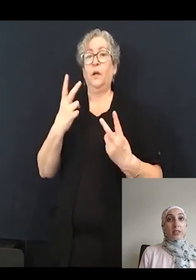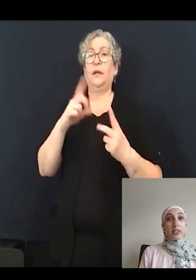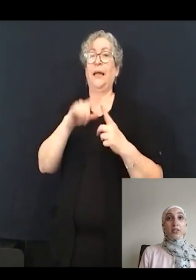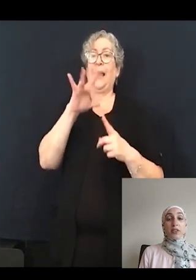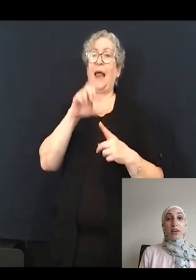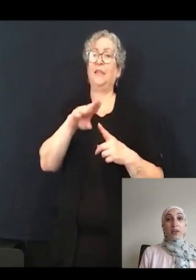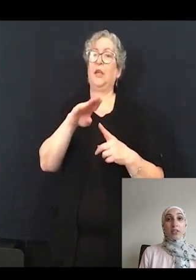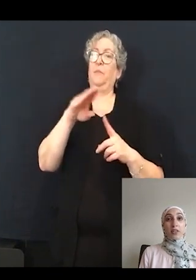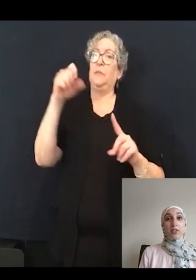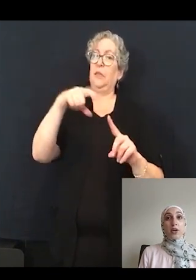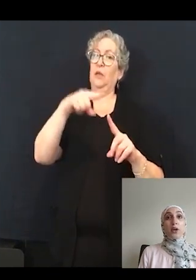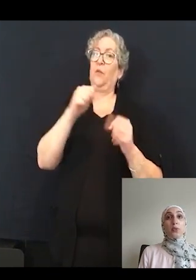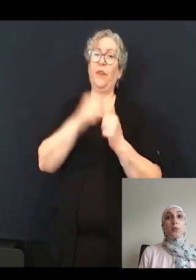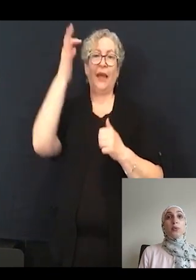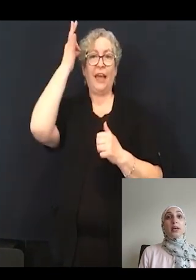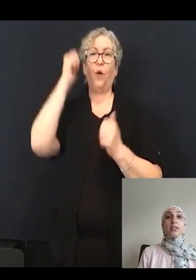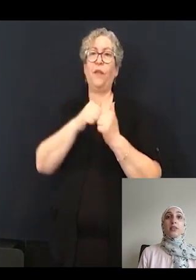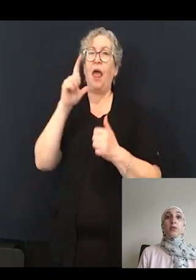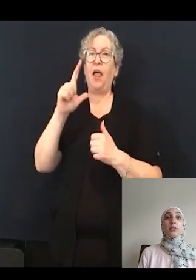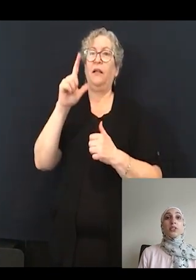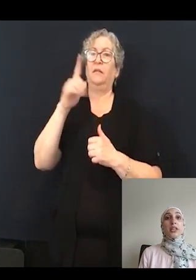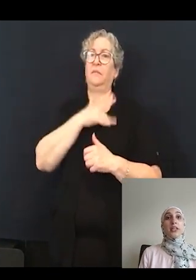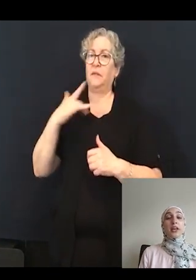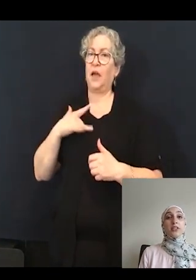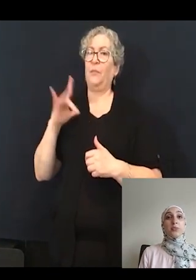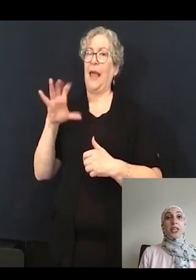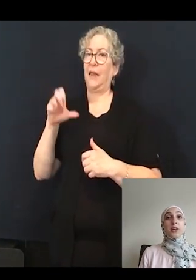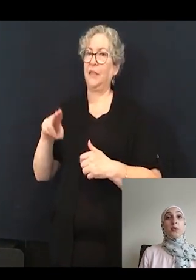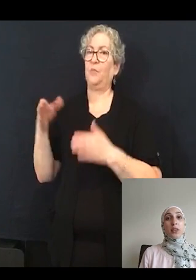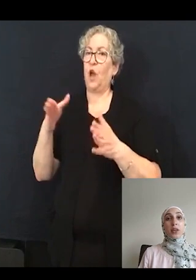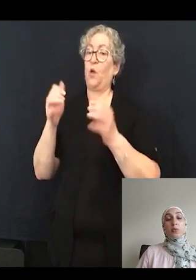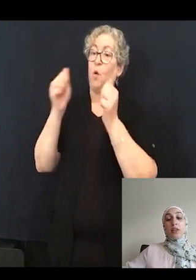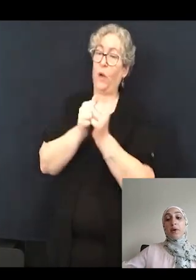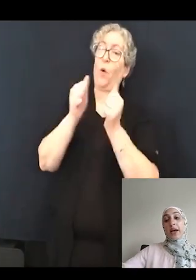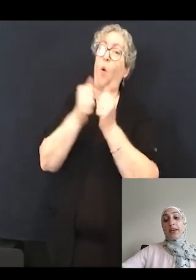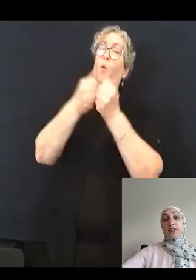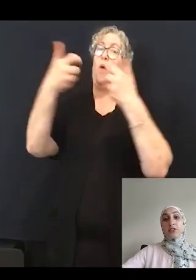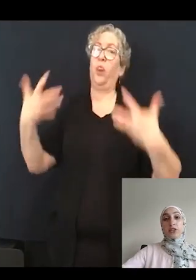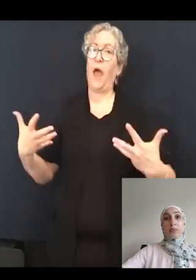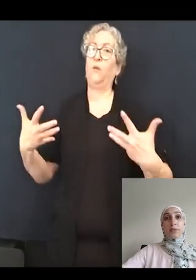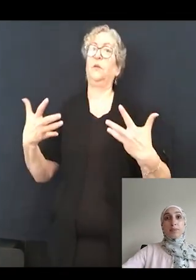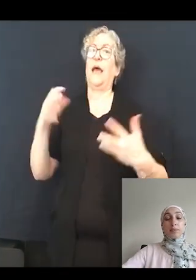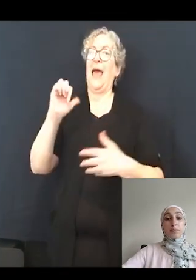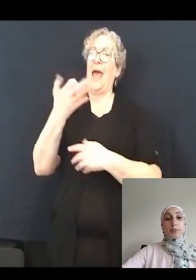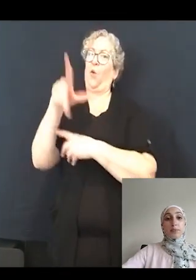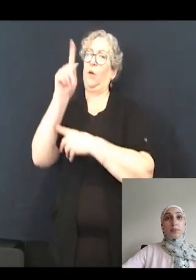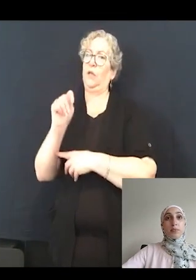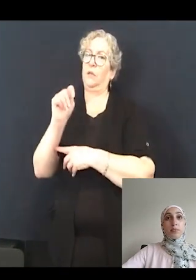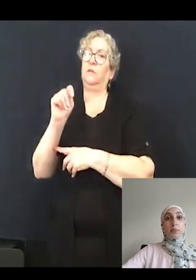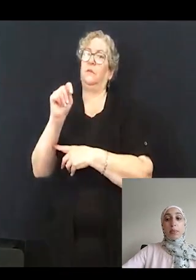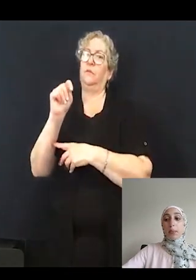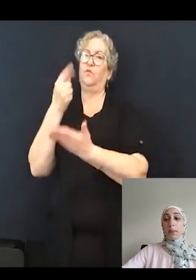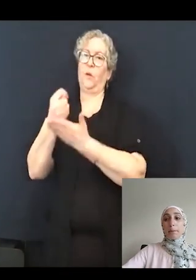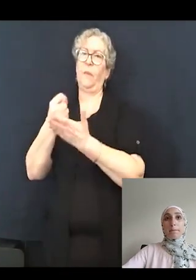cells through the L-type voltage-gated calcium channel with and without agonist treatment.